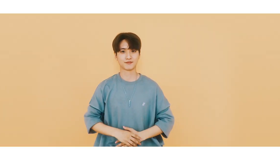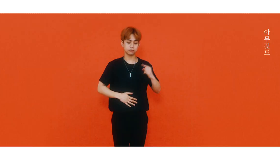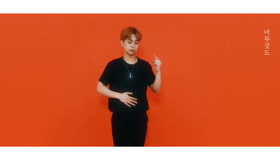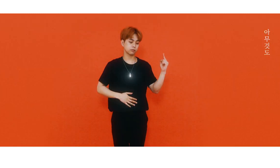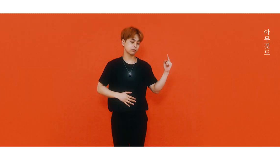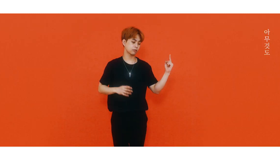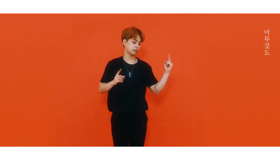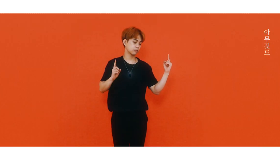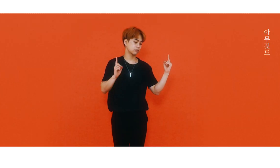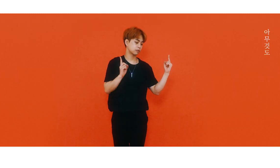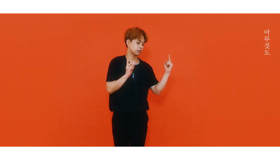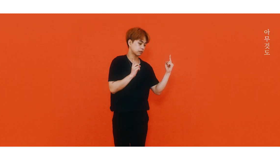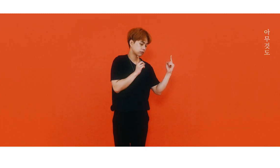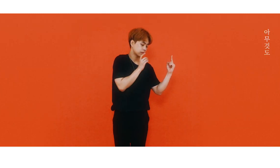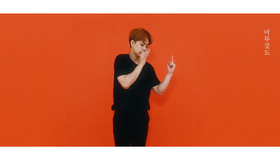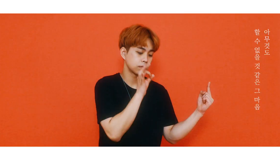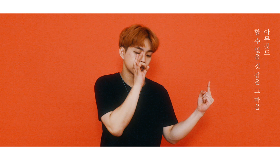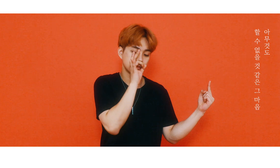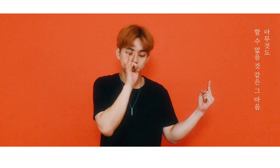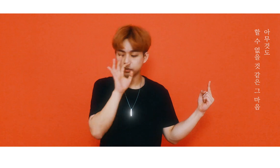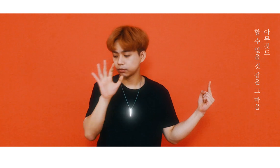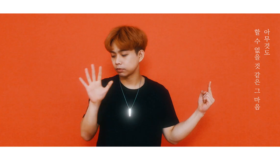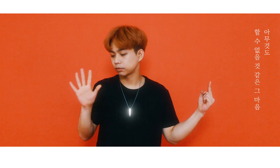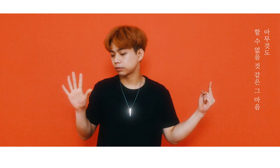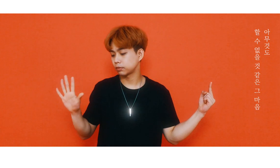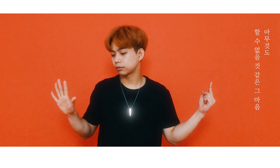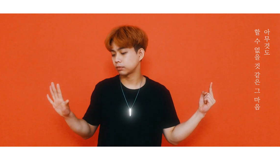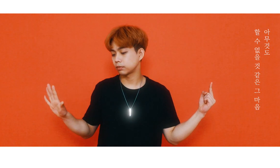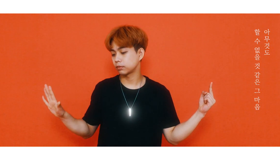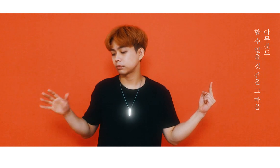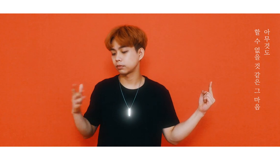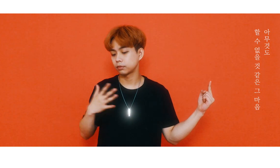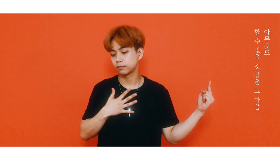That feeling of being unable to do anything